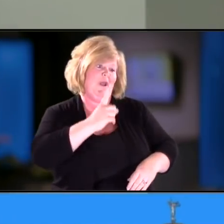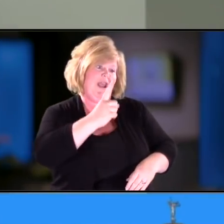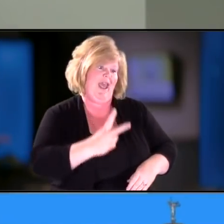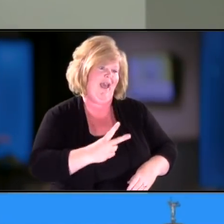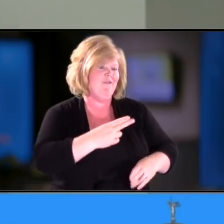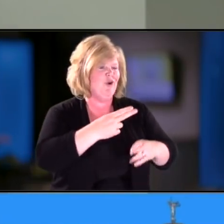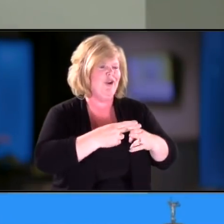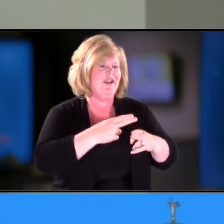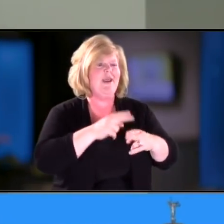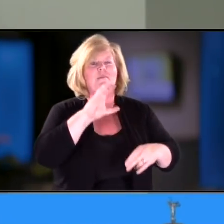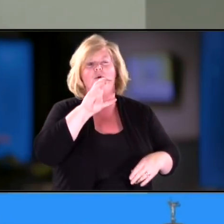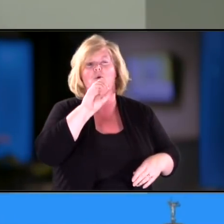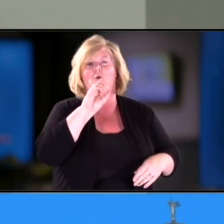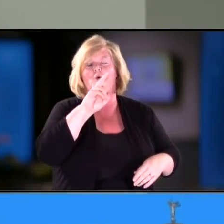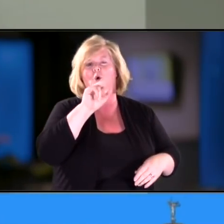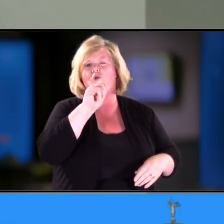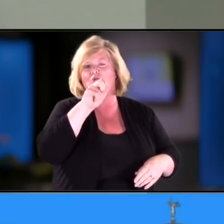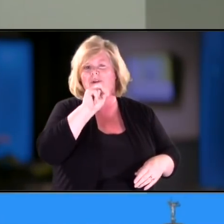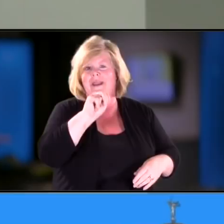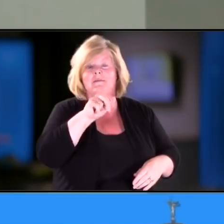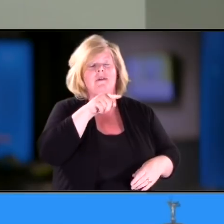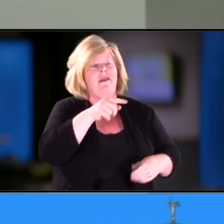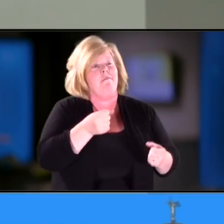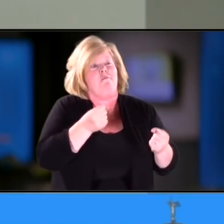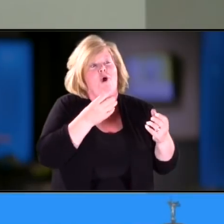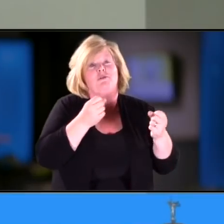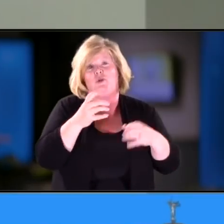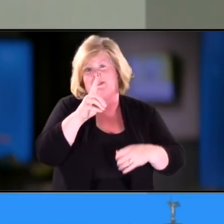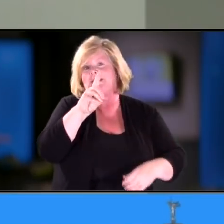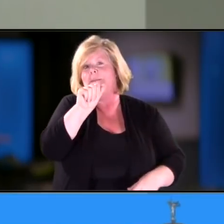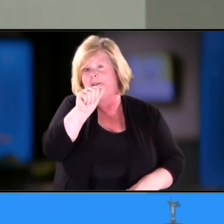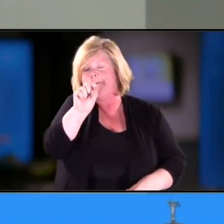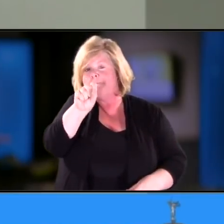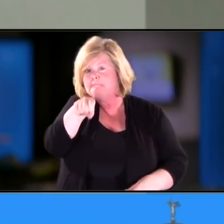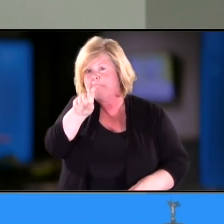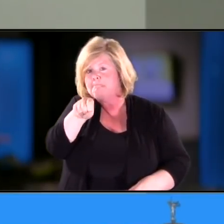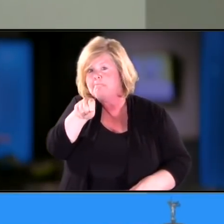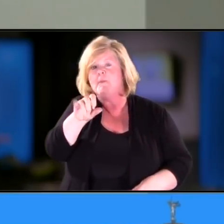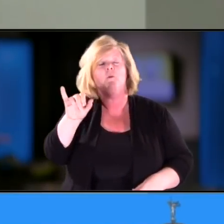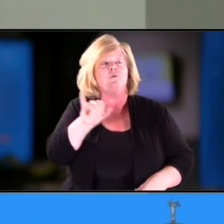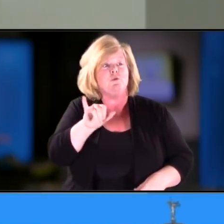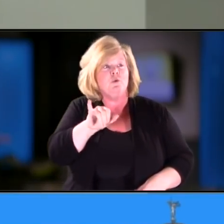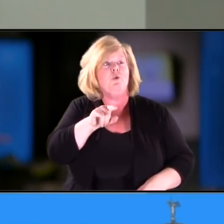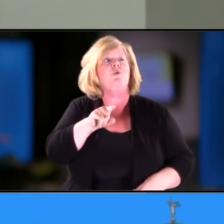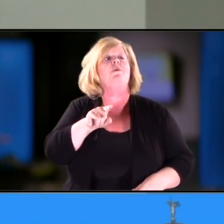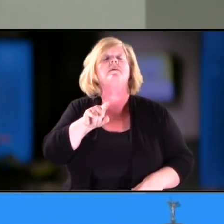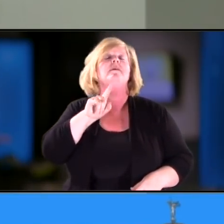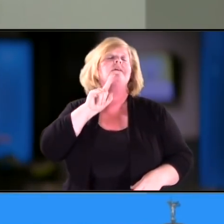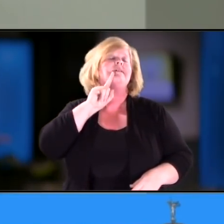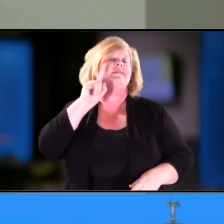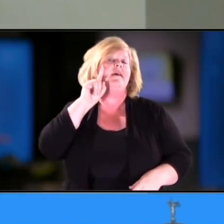her name is Corinne and she is multiply disabled, and in addition to that she is also blind-deaf.